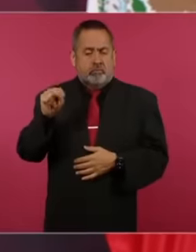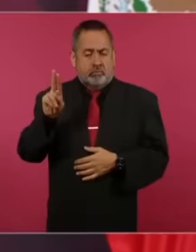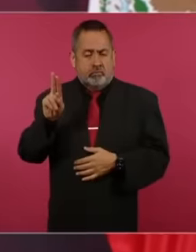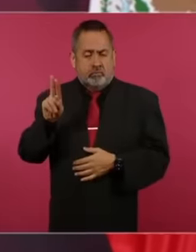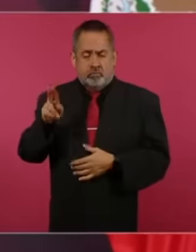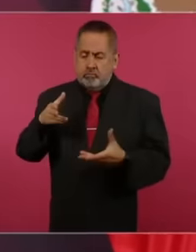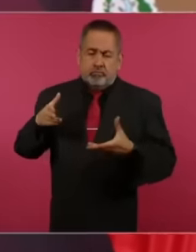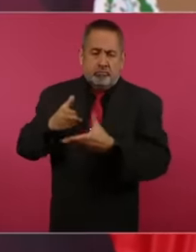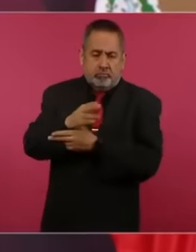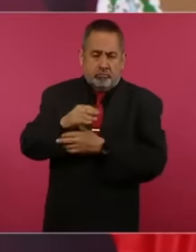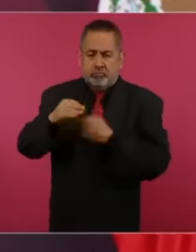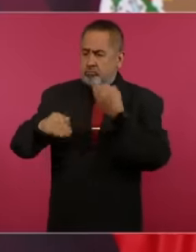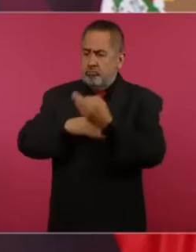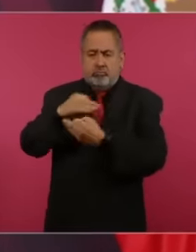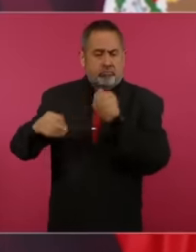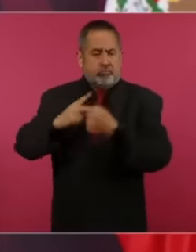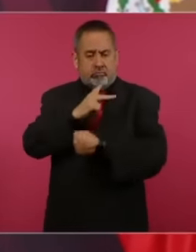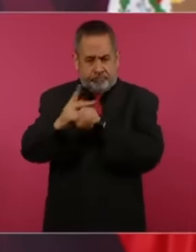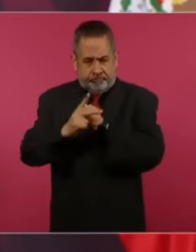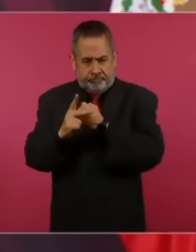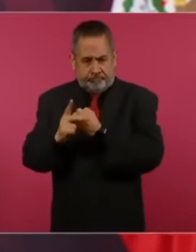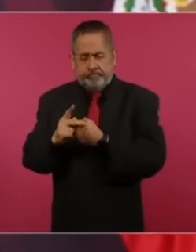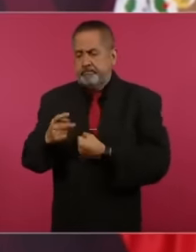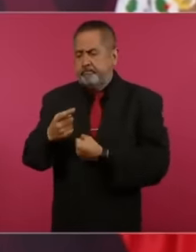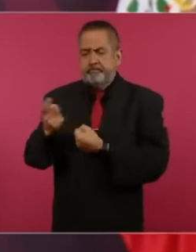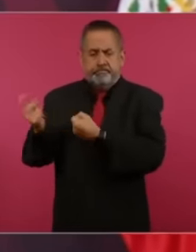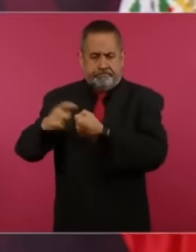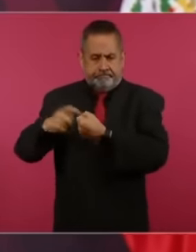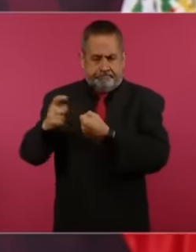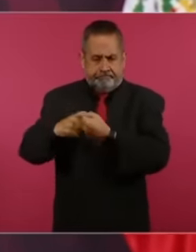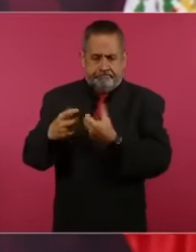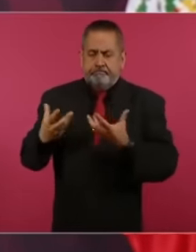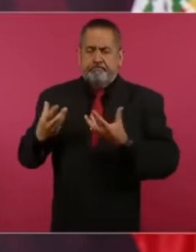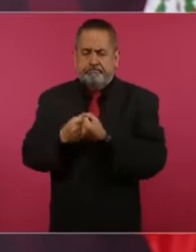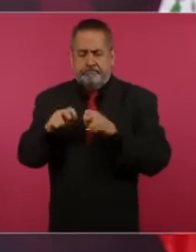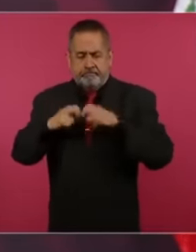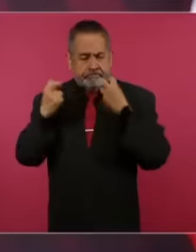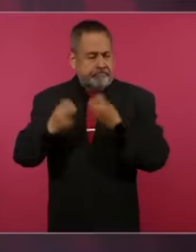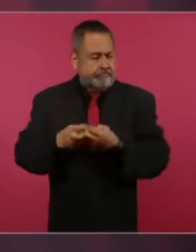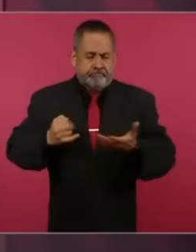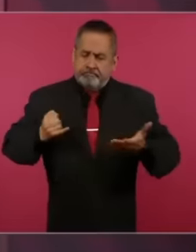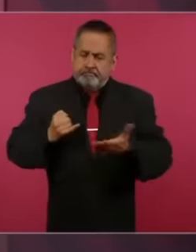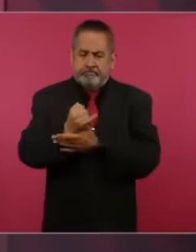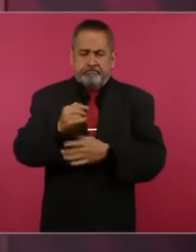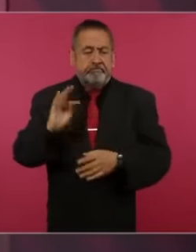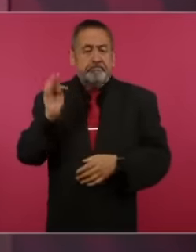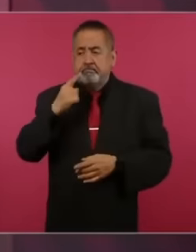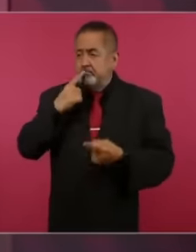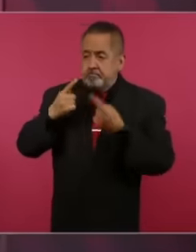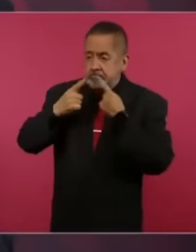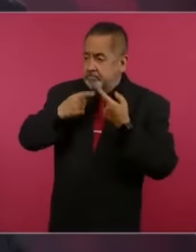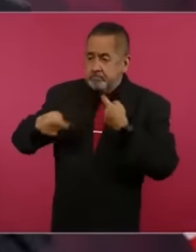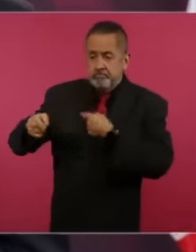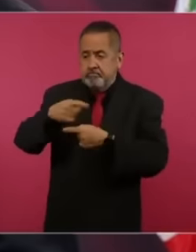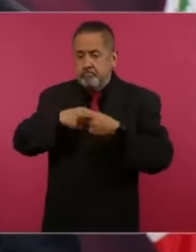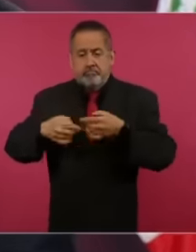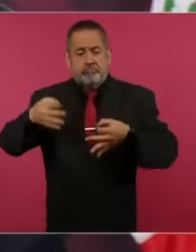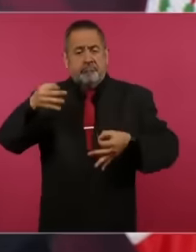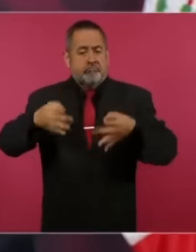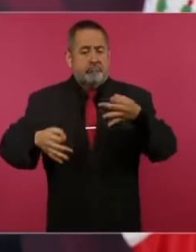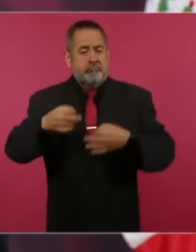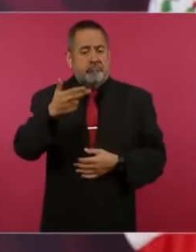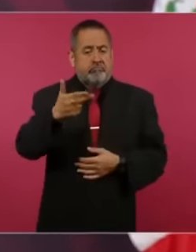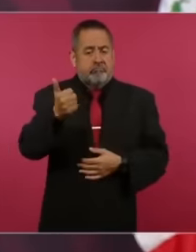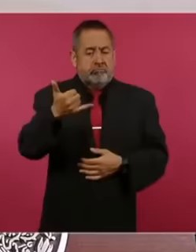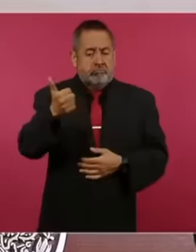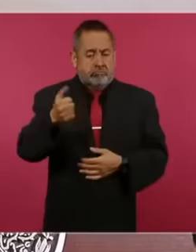all the member states. And if the decision of the international court of Justice is the